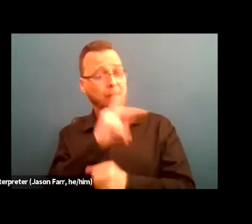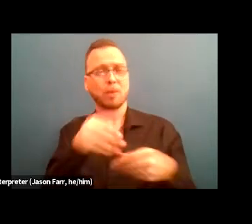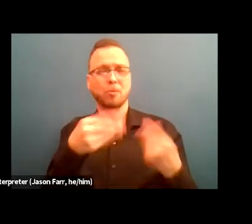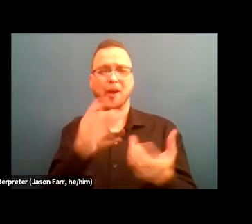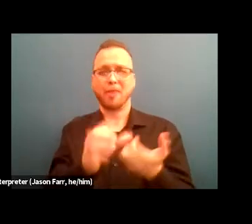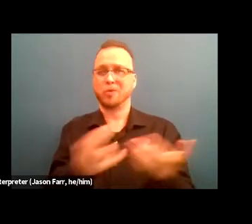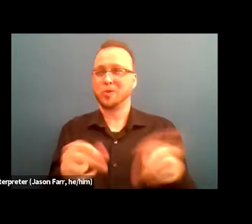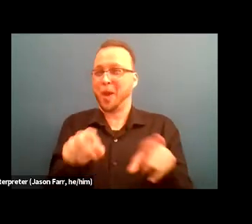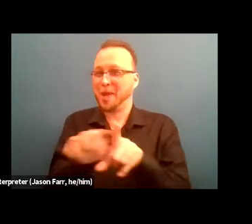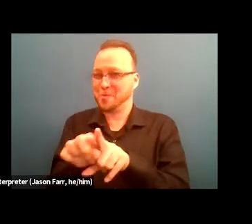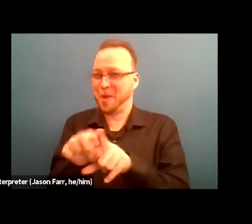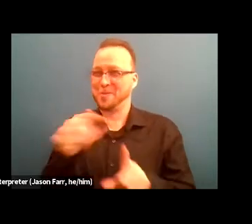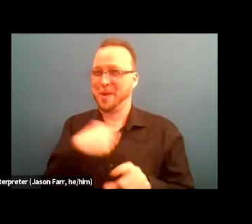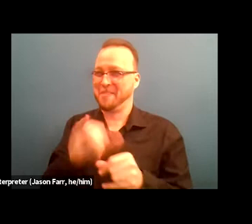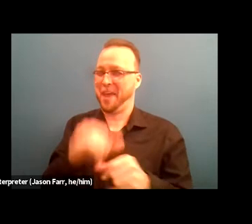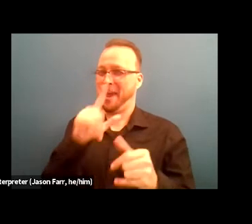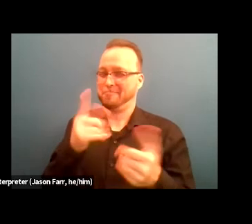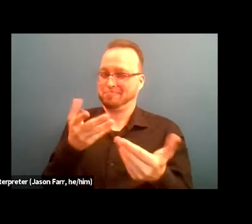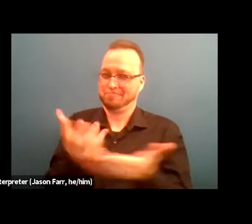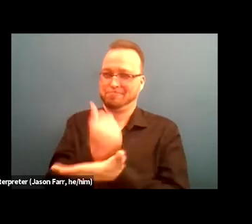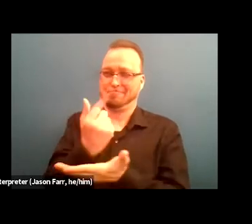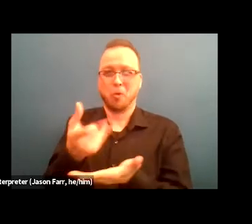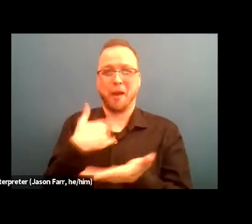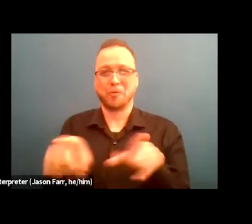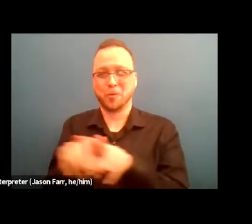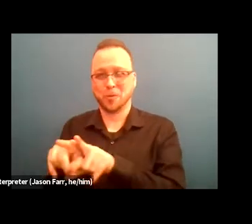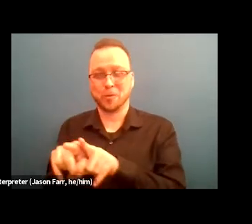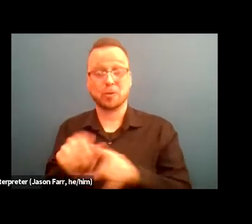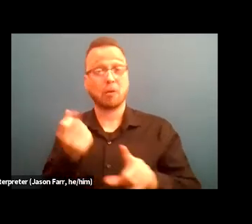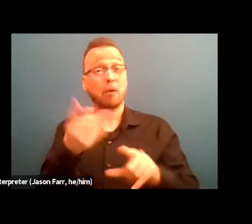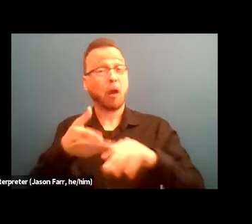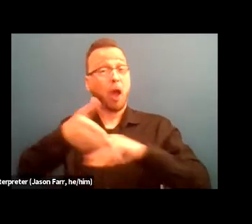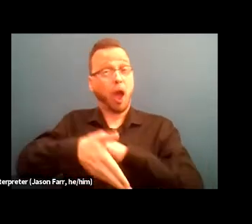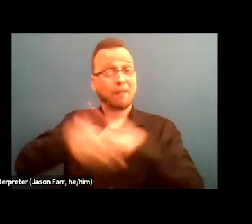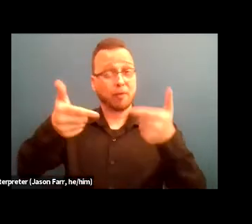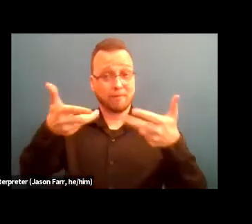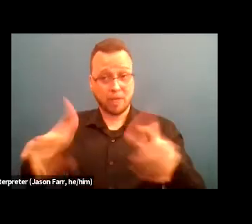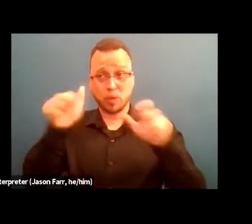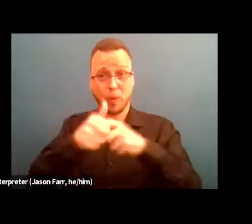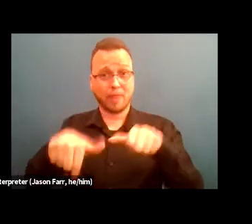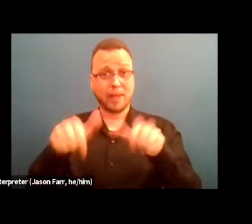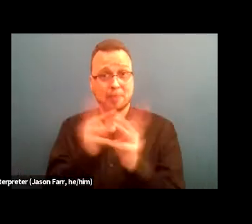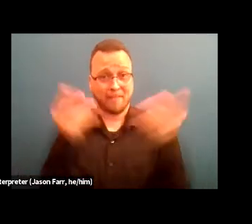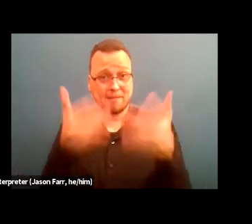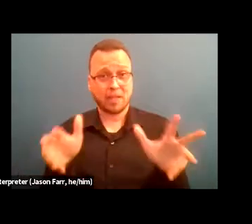And we'll have a recording available on the website within about a week. And as with the previous two sessions,